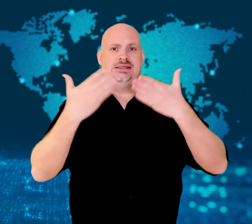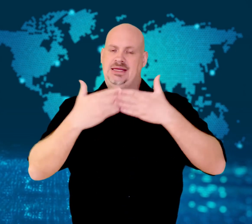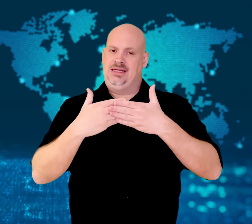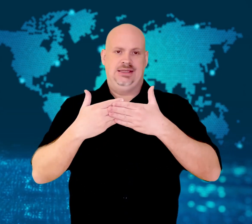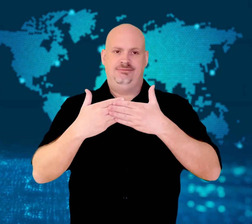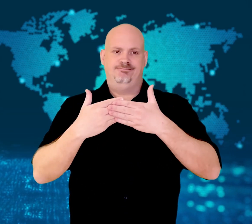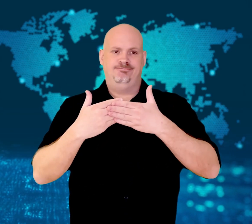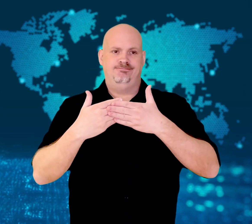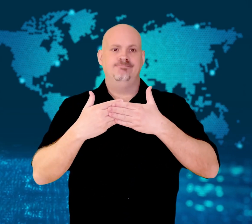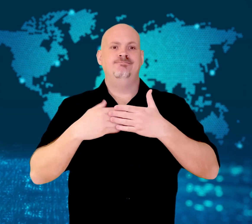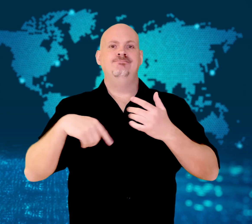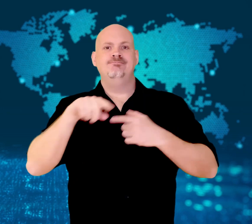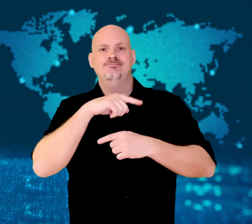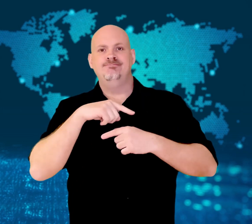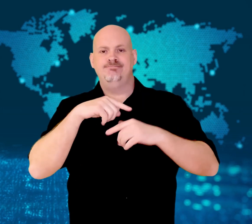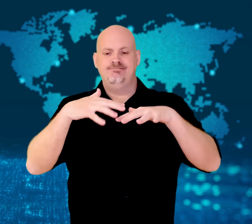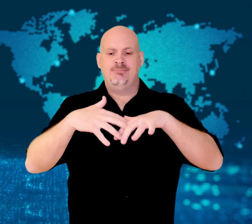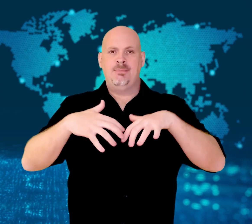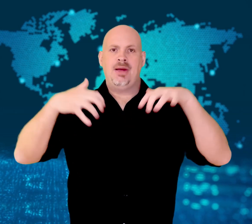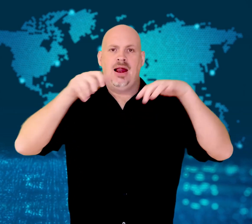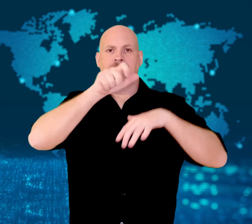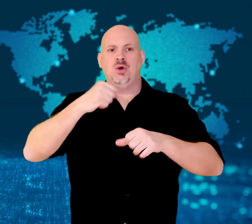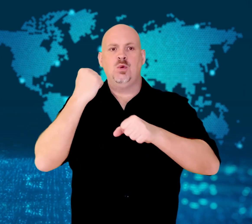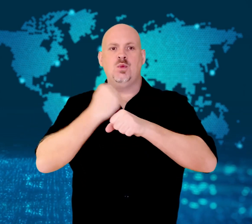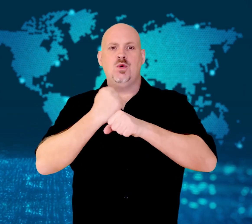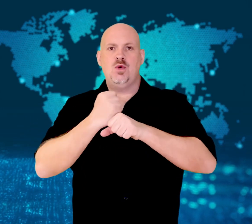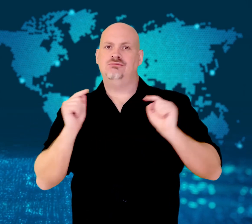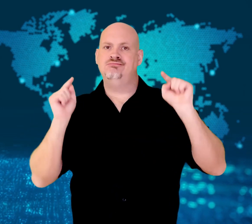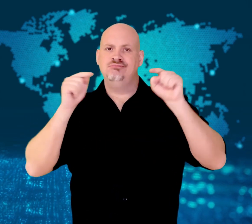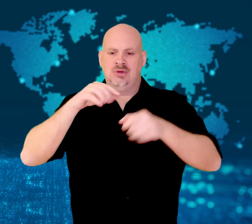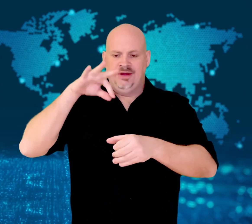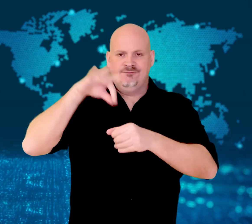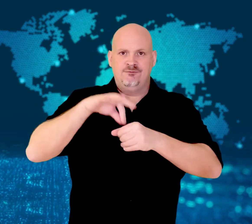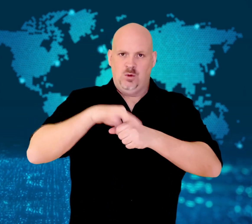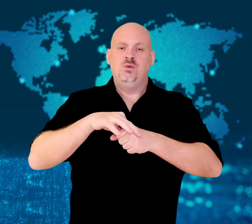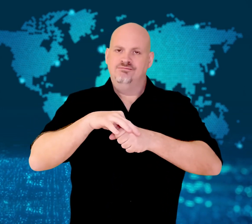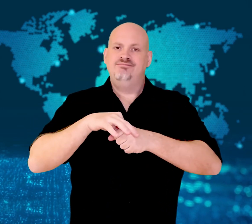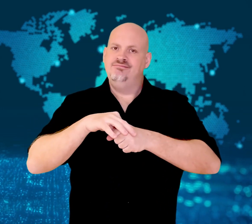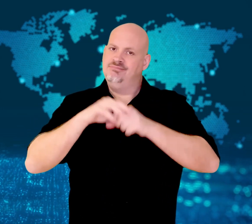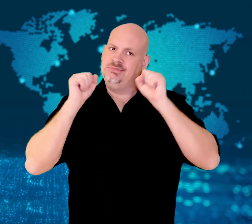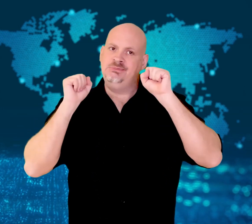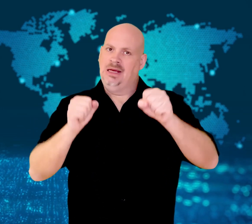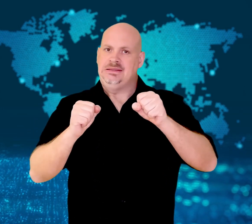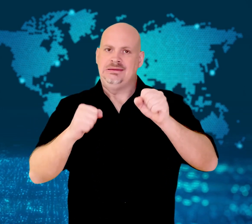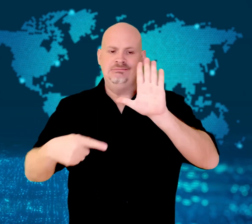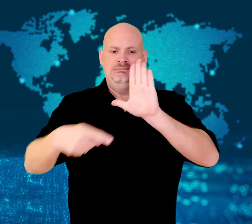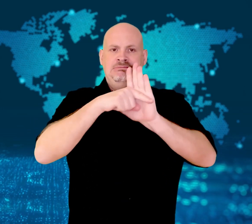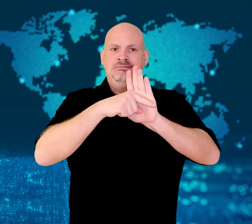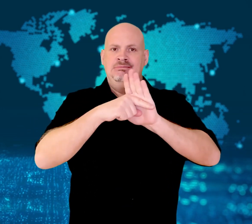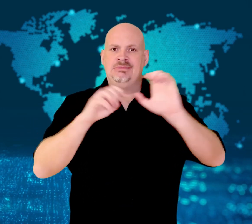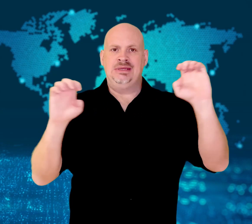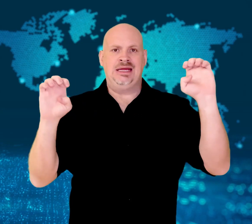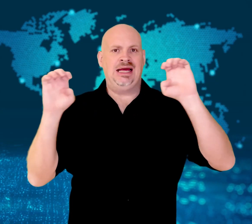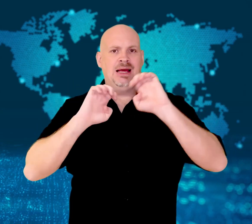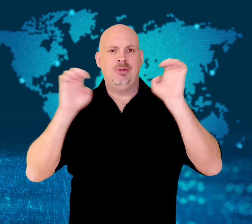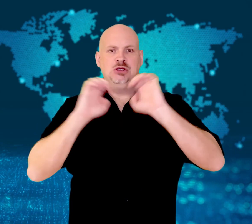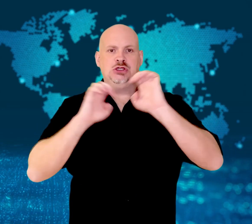powers in Parliament, five leaders of the Mara Salvatrucha